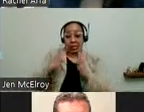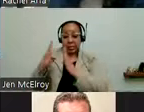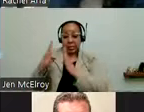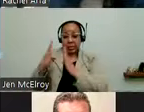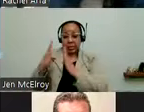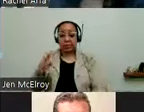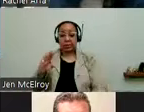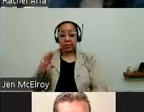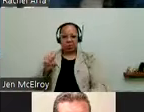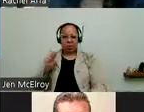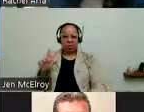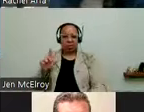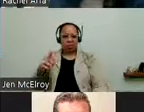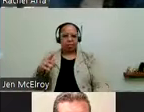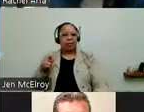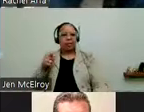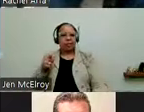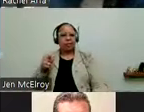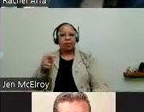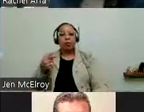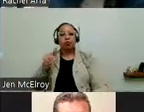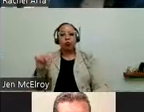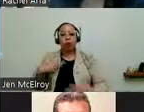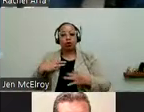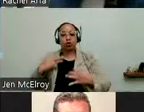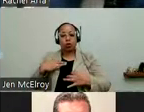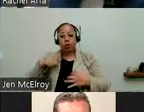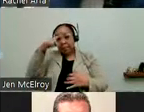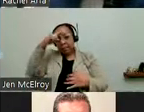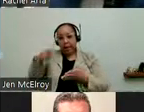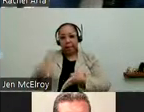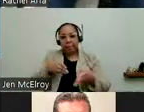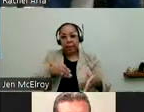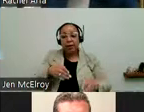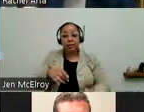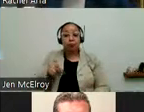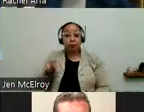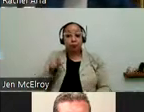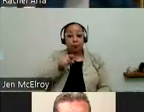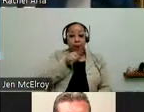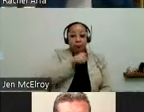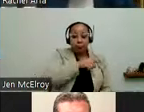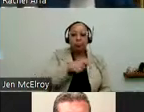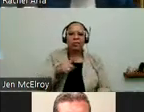And they all come from different organizations.